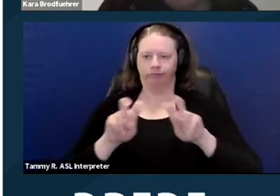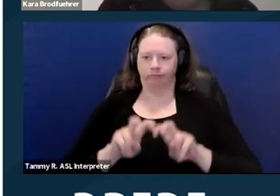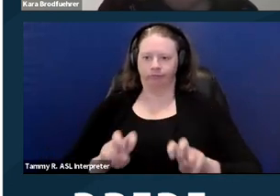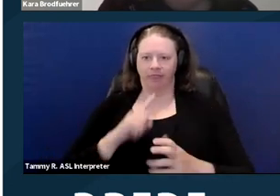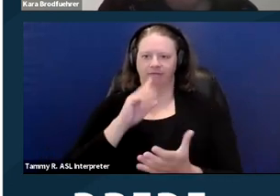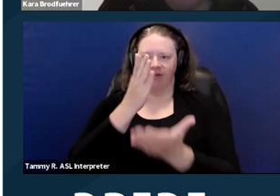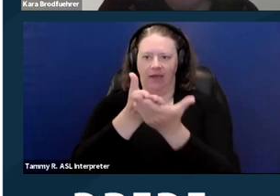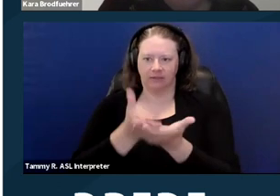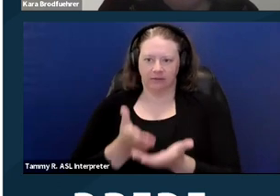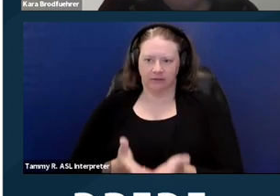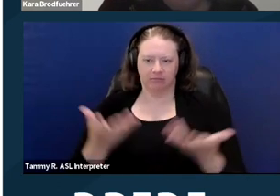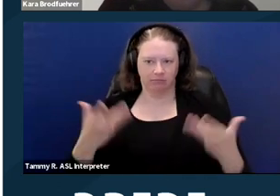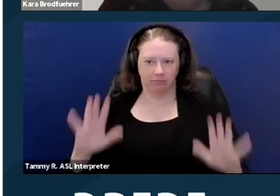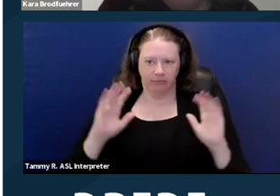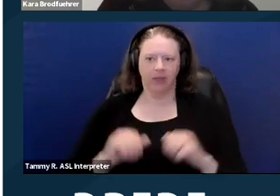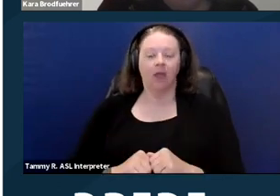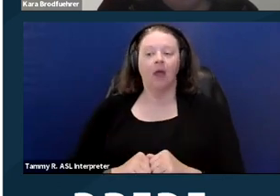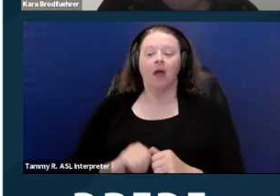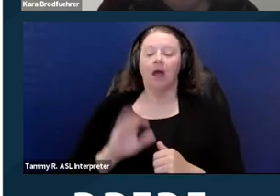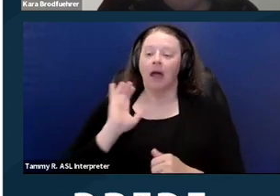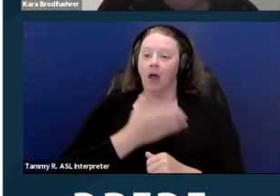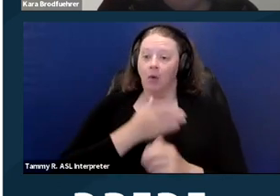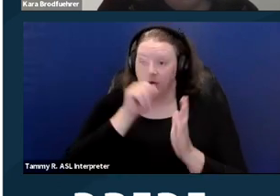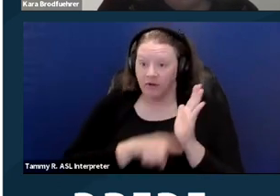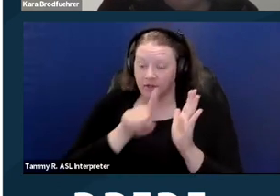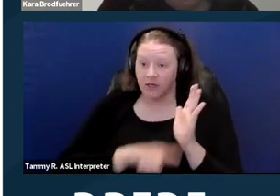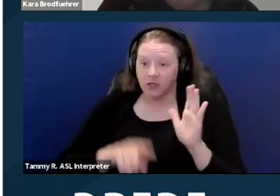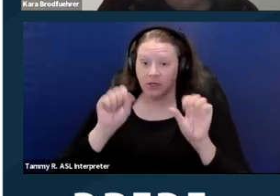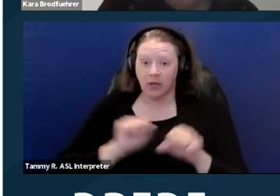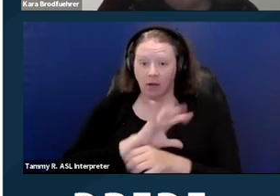And our investigation can include looking,